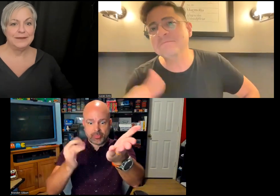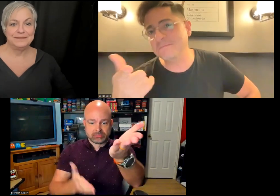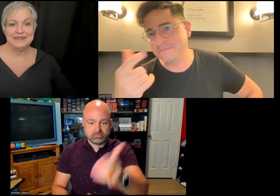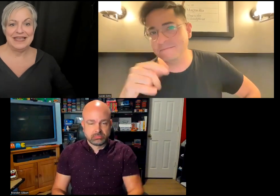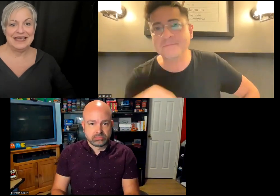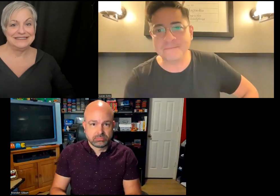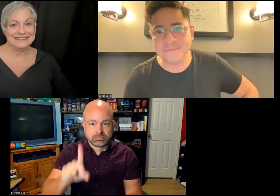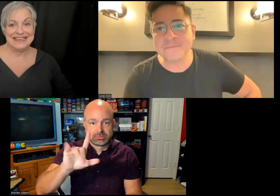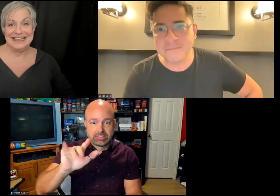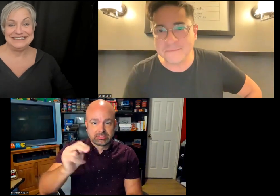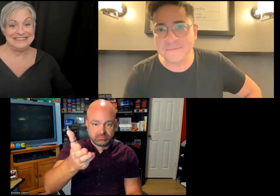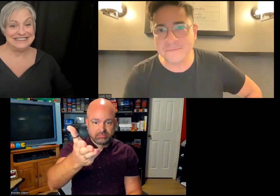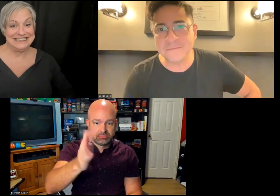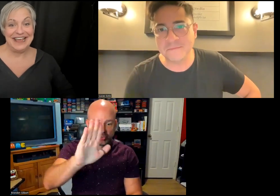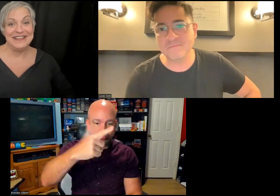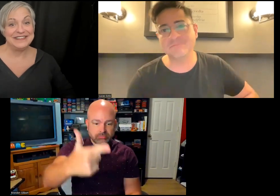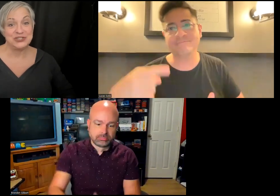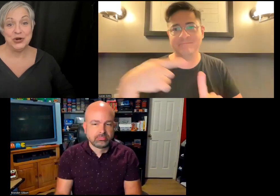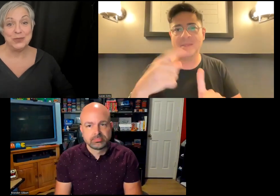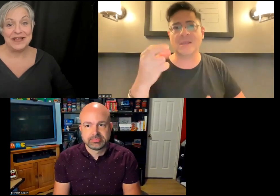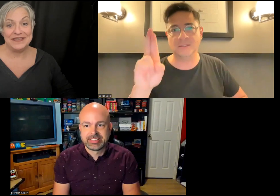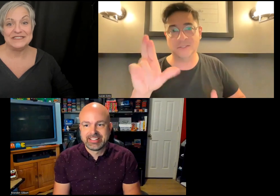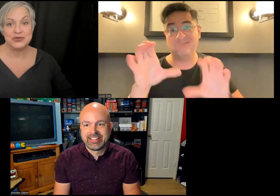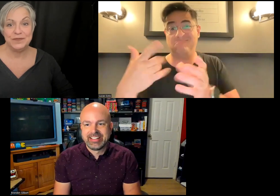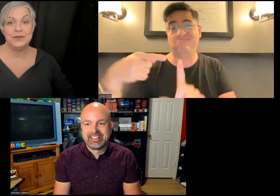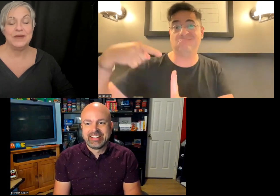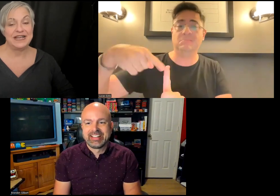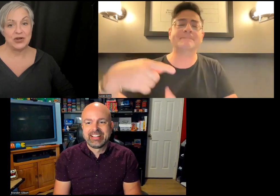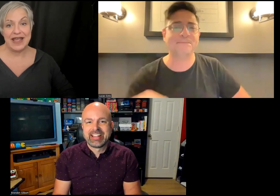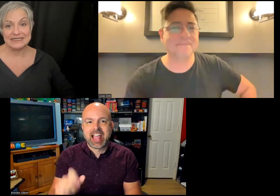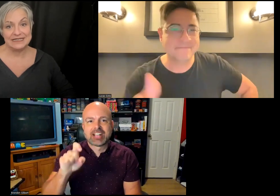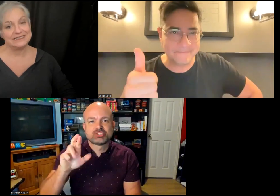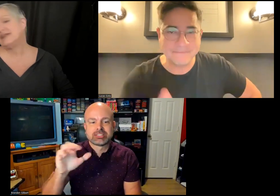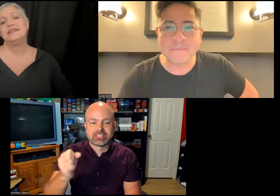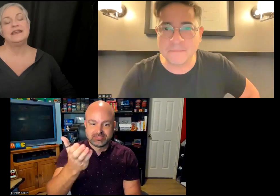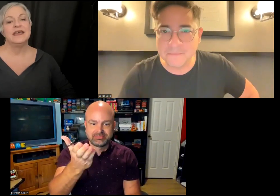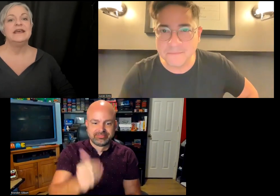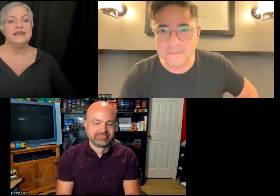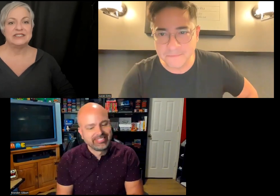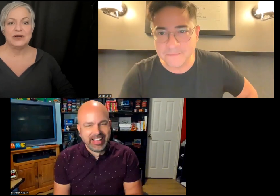Brenden: I think this group. XR Access, and the XR